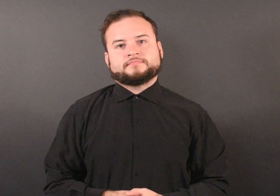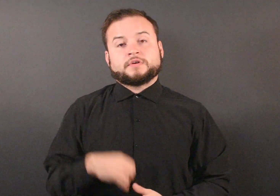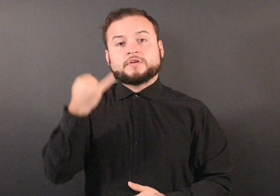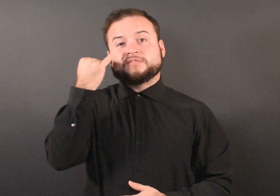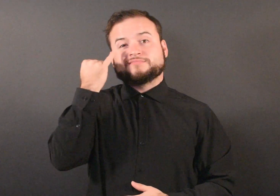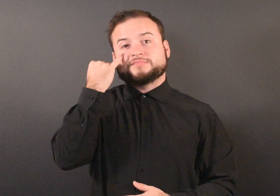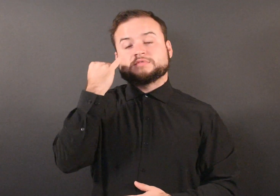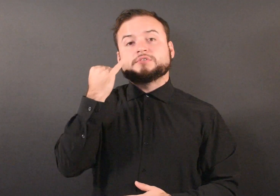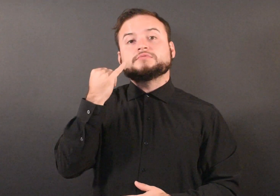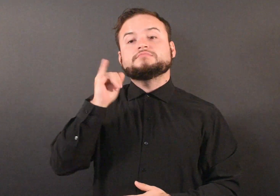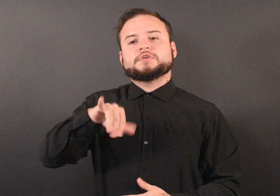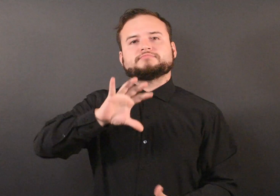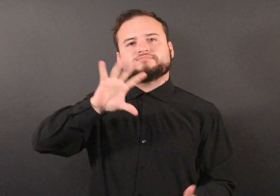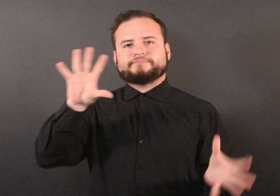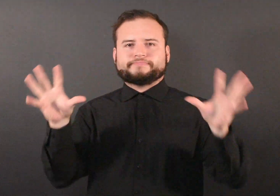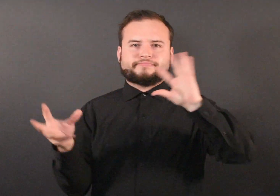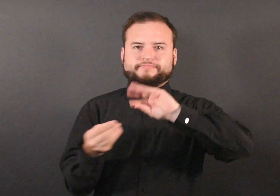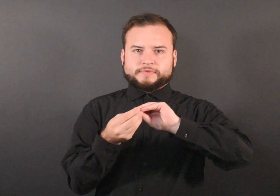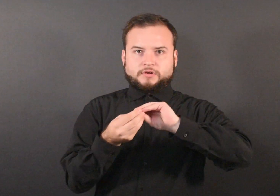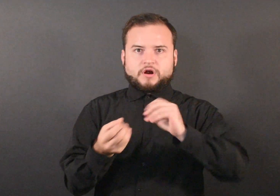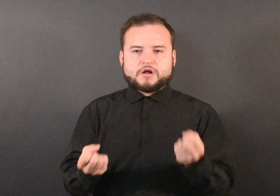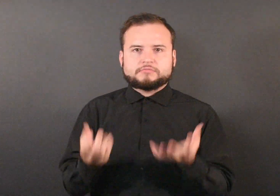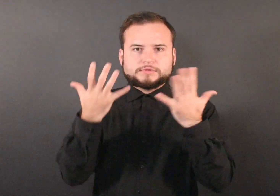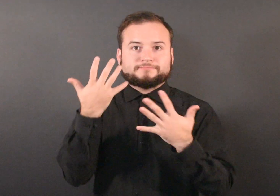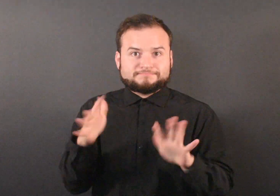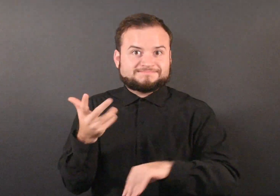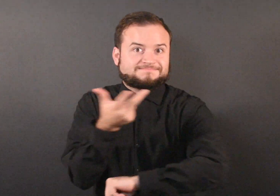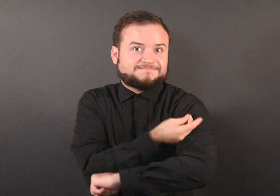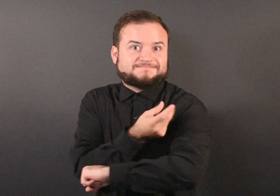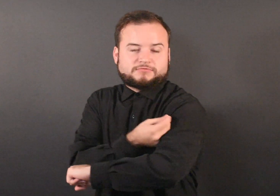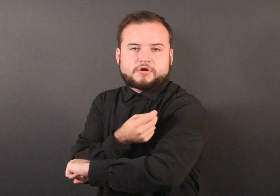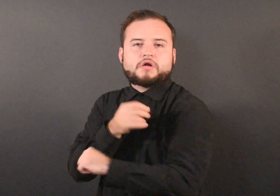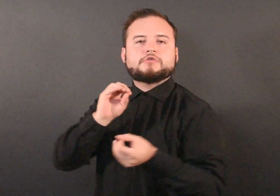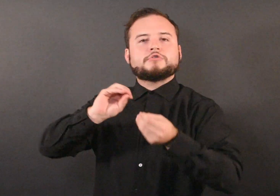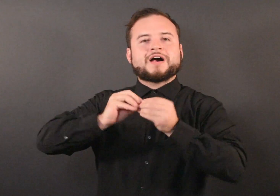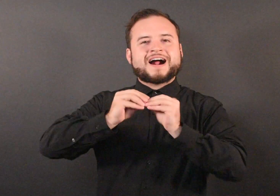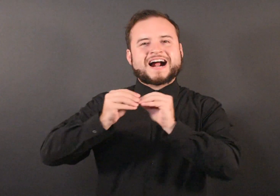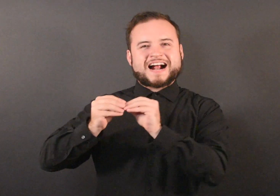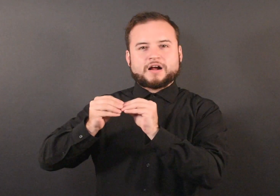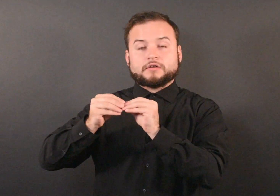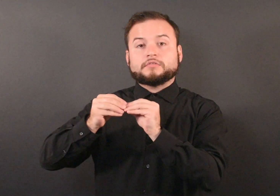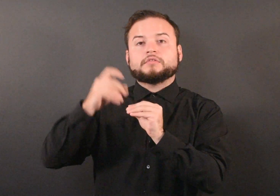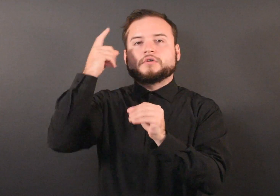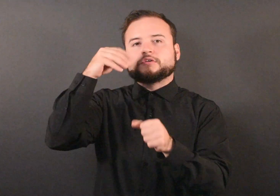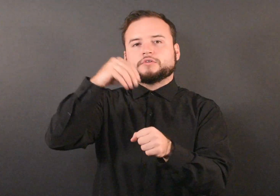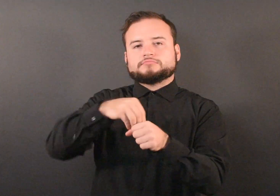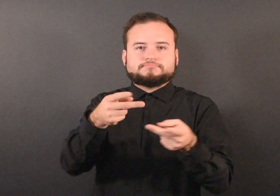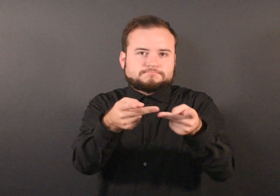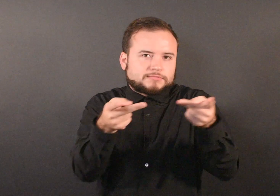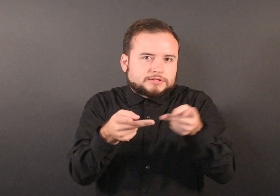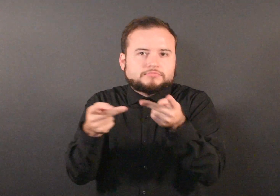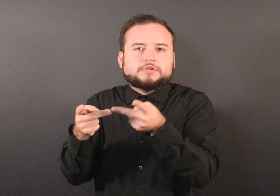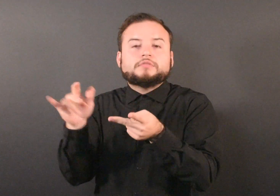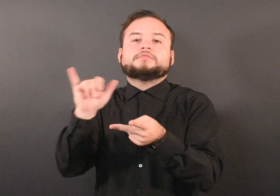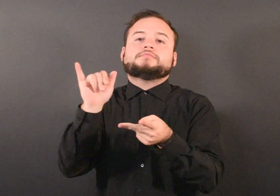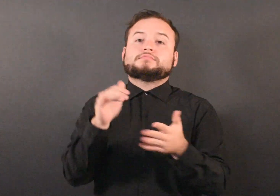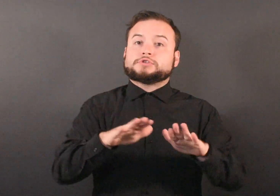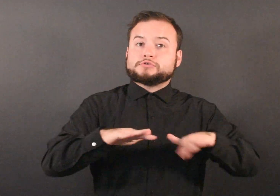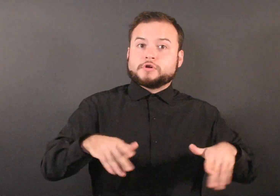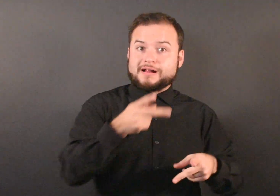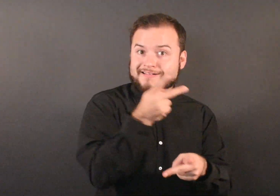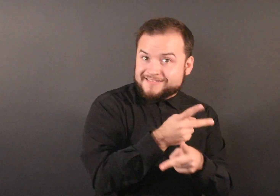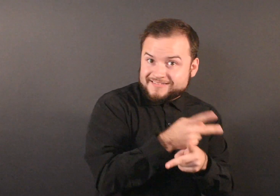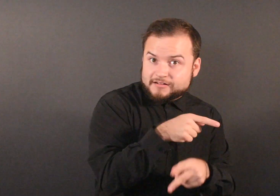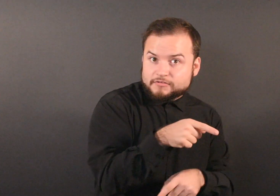“If the coverage rate in a setting like a childcare or school is significantly less